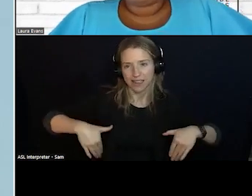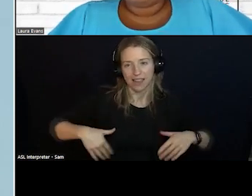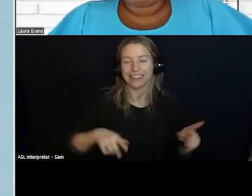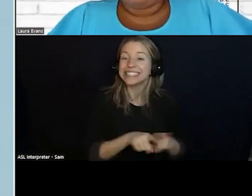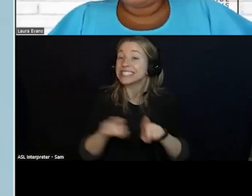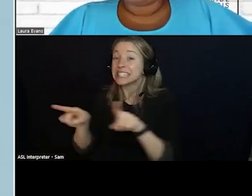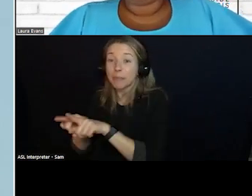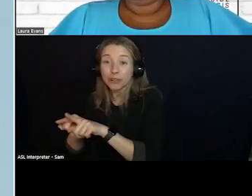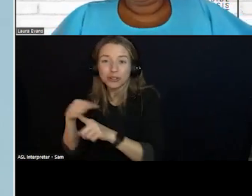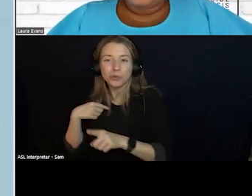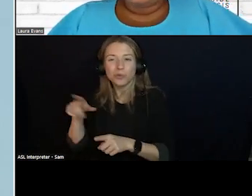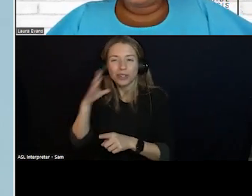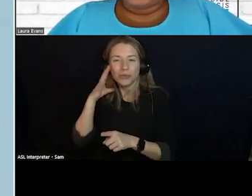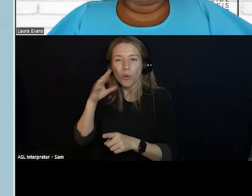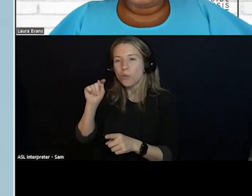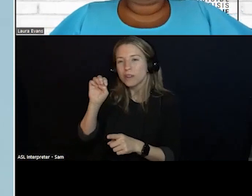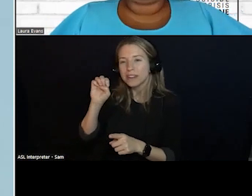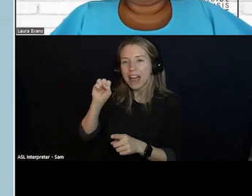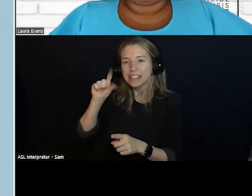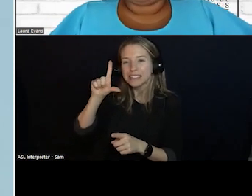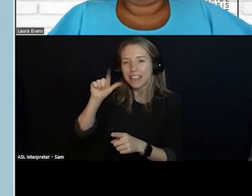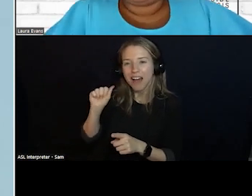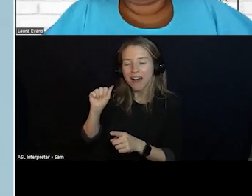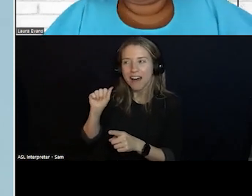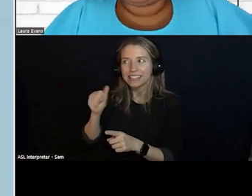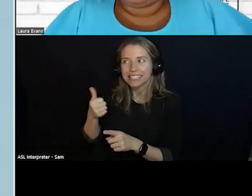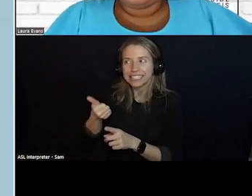DRIVING CARS. GREAT IN CONCEPT BUT WE ARE NOT THERE WHERE WE